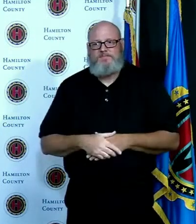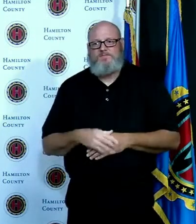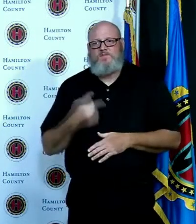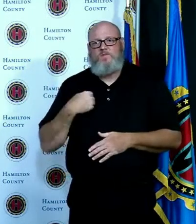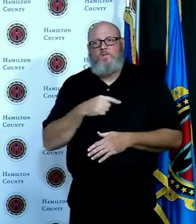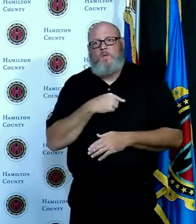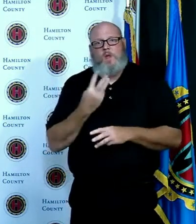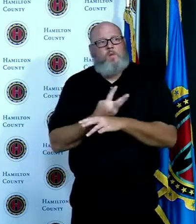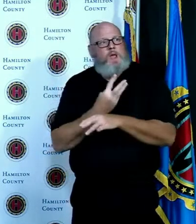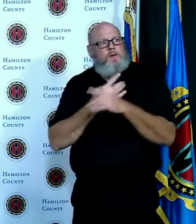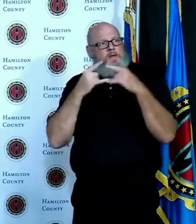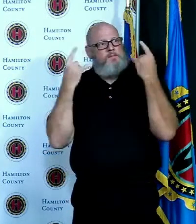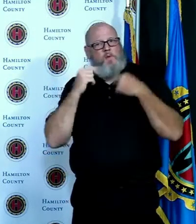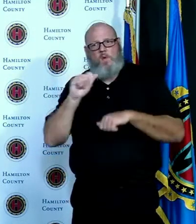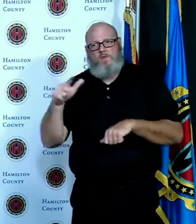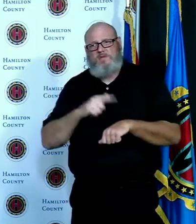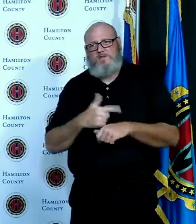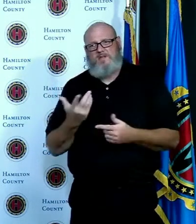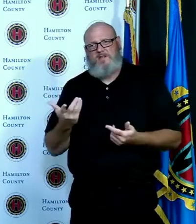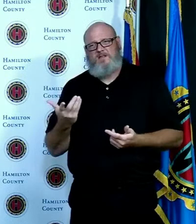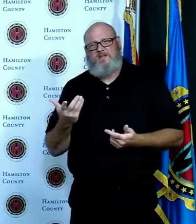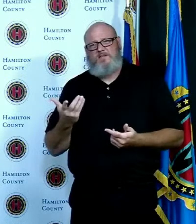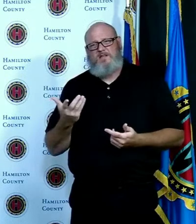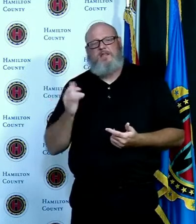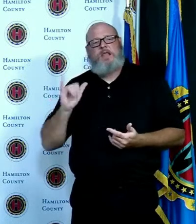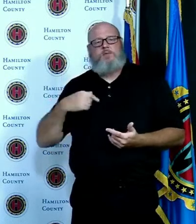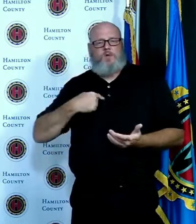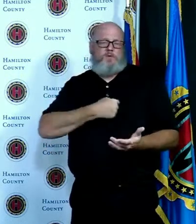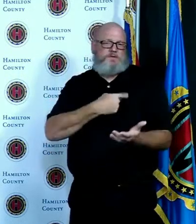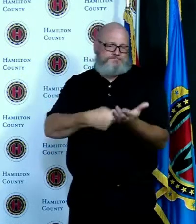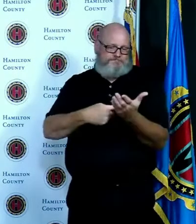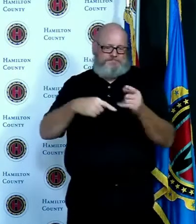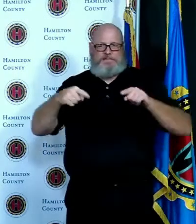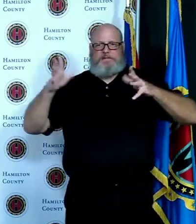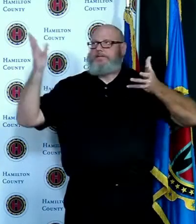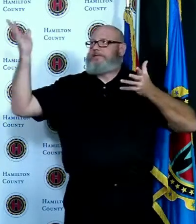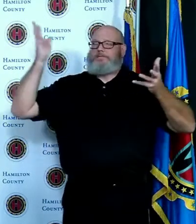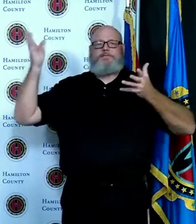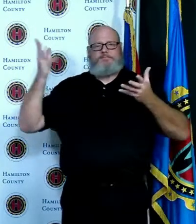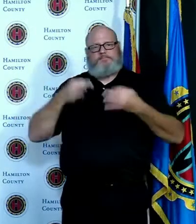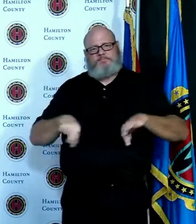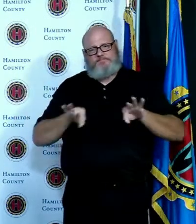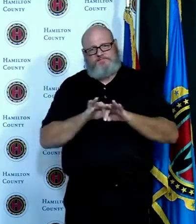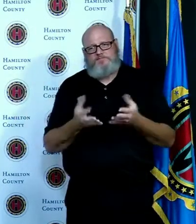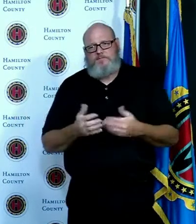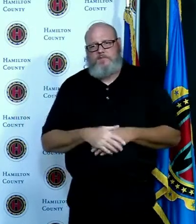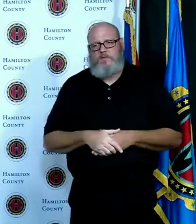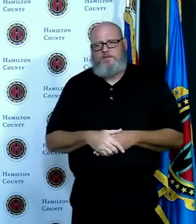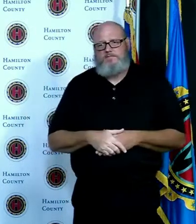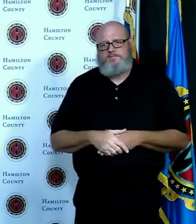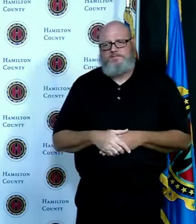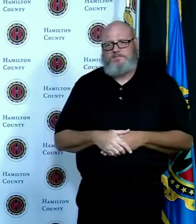so that's what I'm referring to I think clearly we've got folks in some of Hamilton County